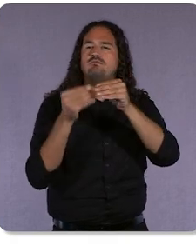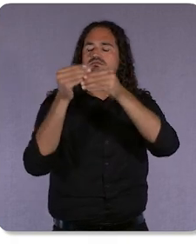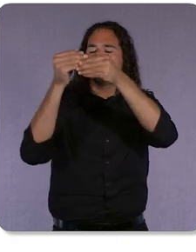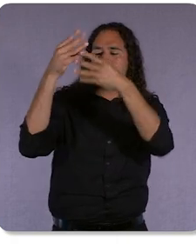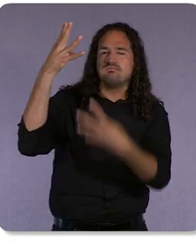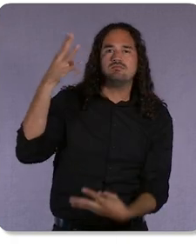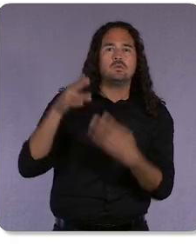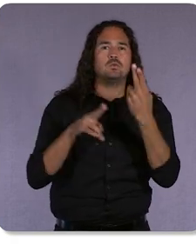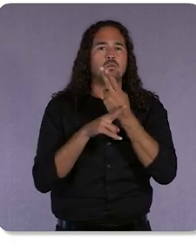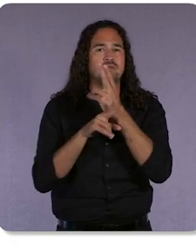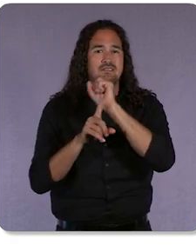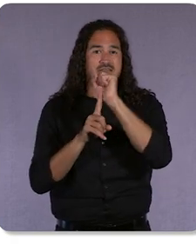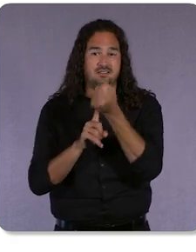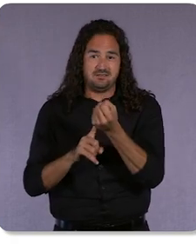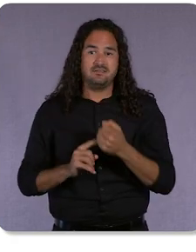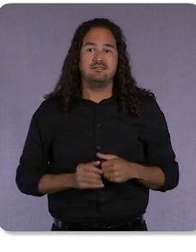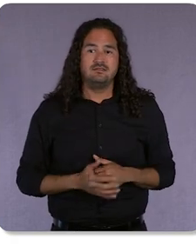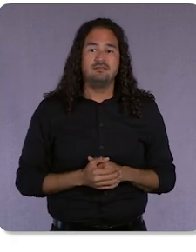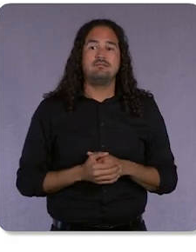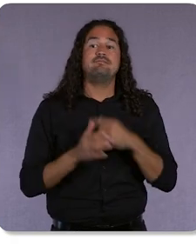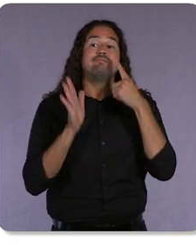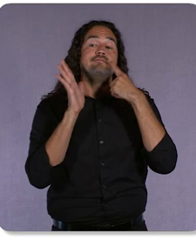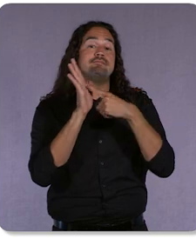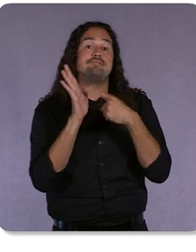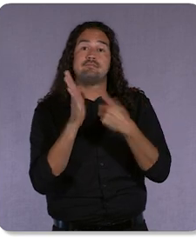For example, you can see what’s working across Google